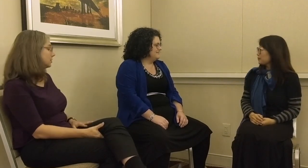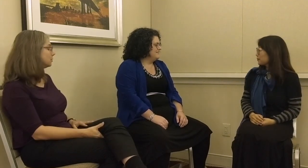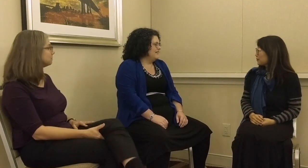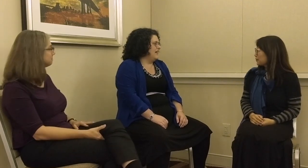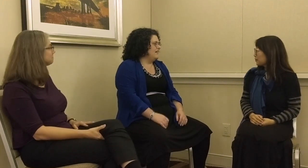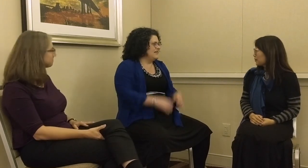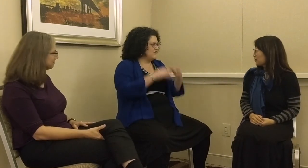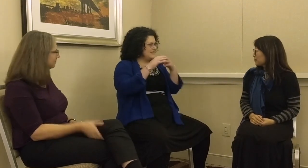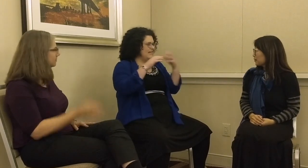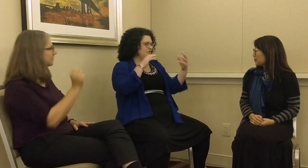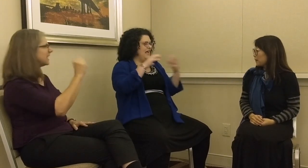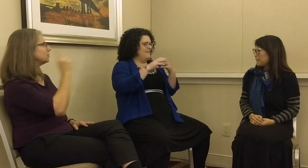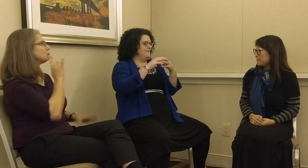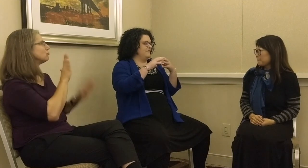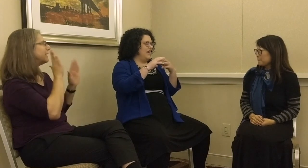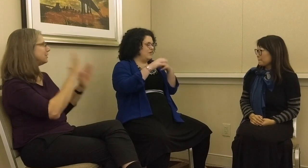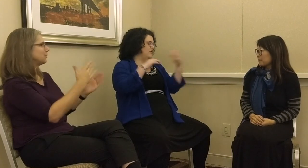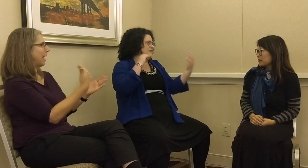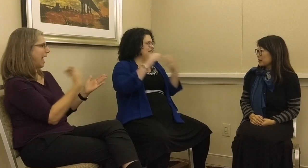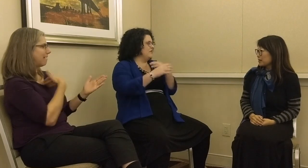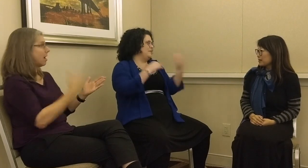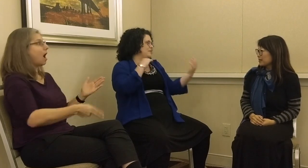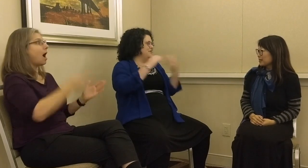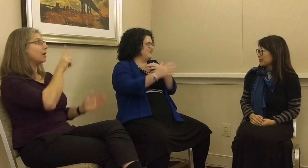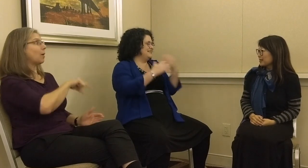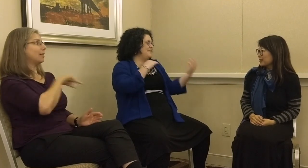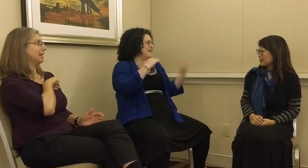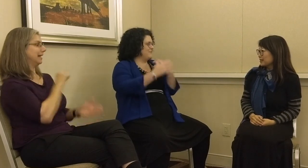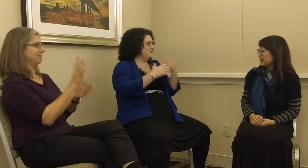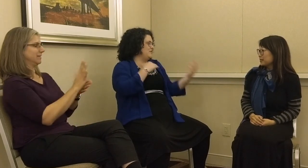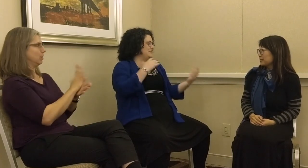G: It’s great to actually have high-quality video that people can send back and forth